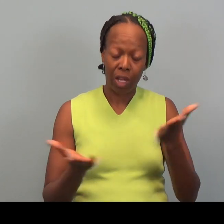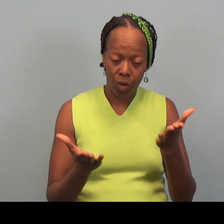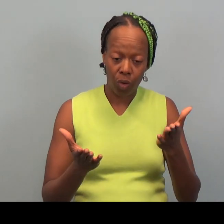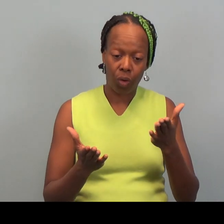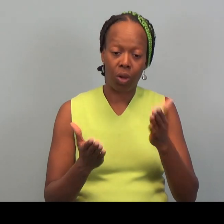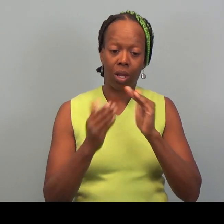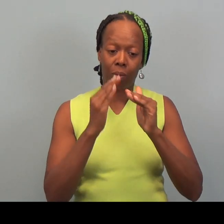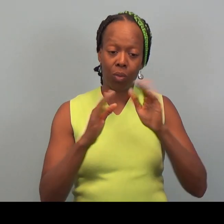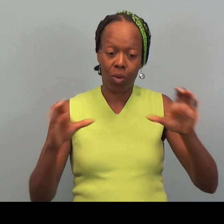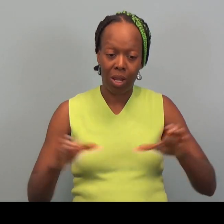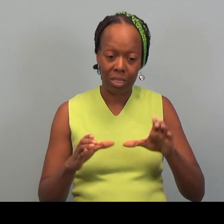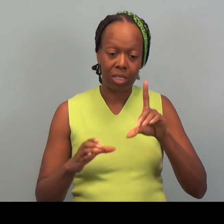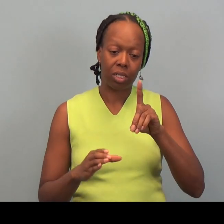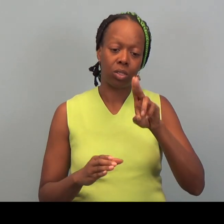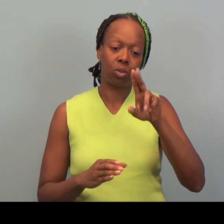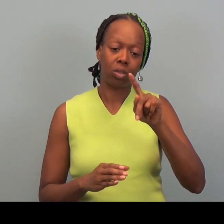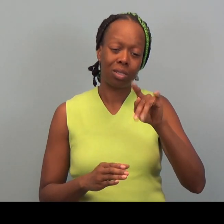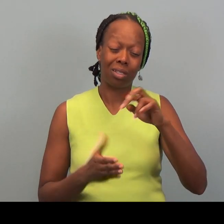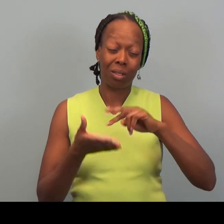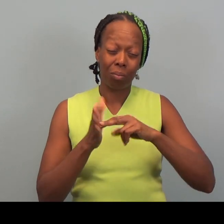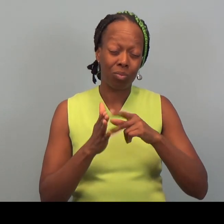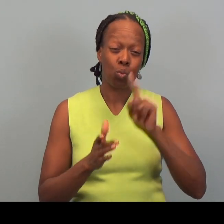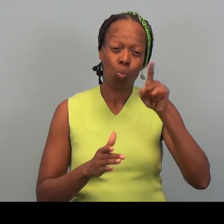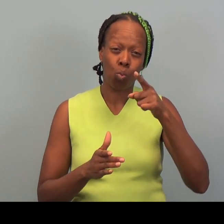is that it's a Community Action Duluth program